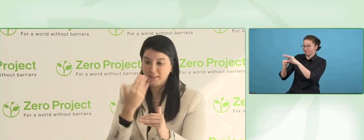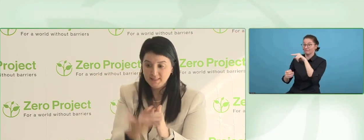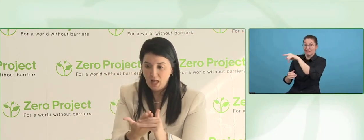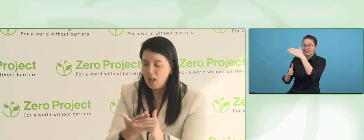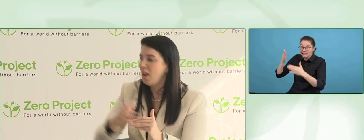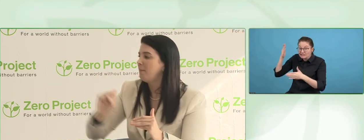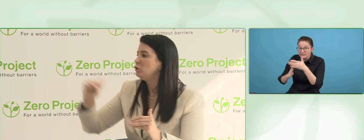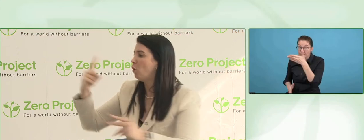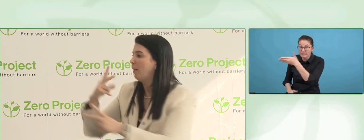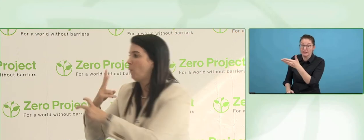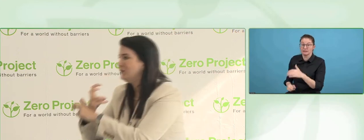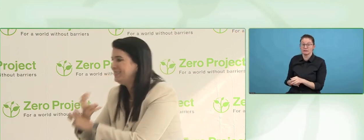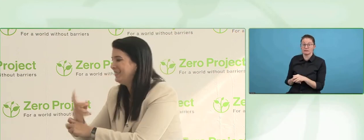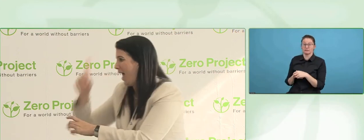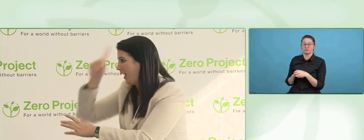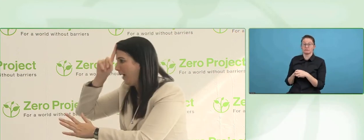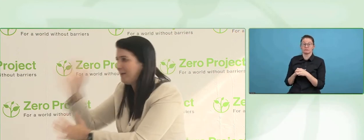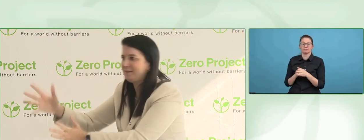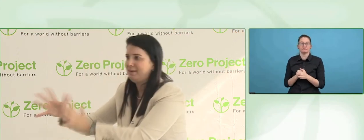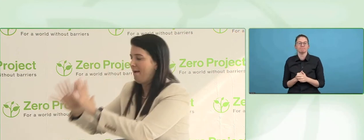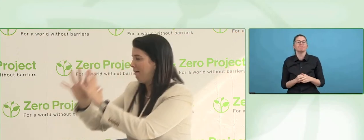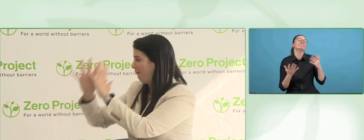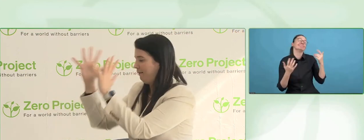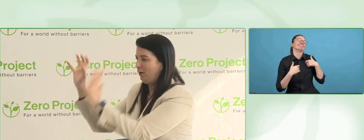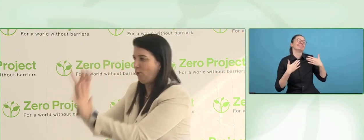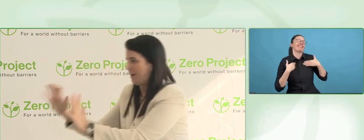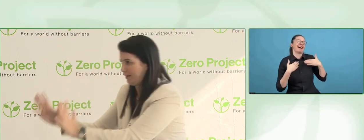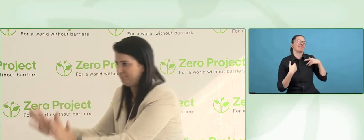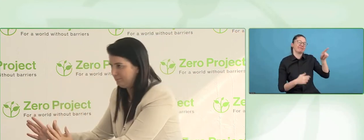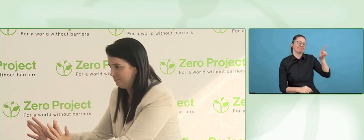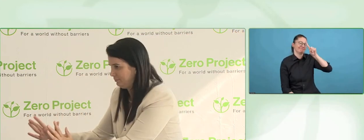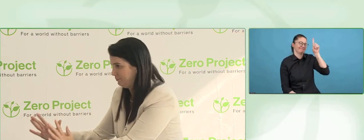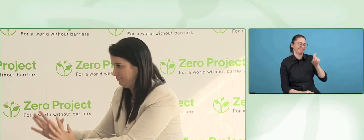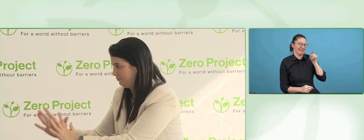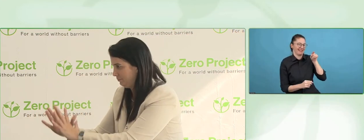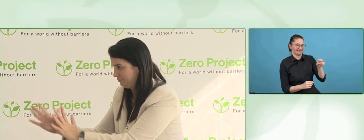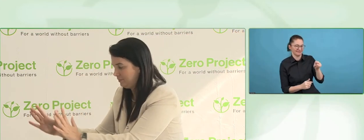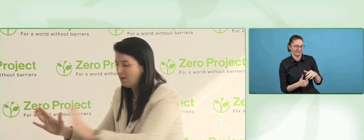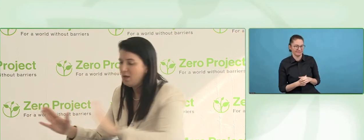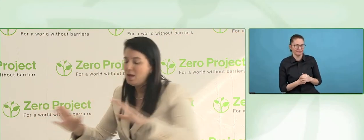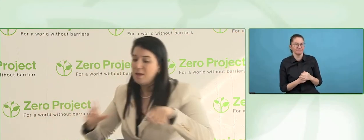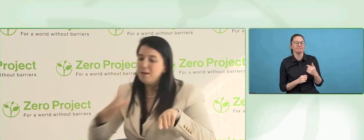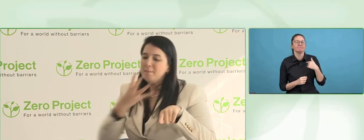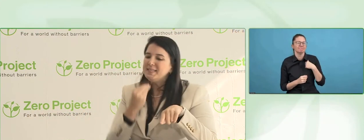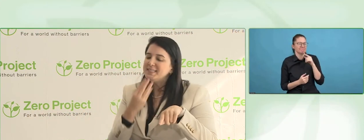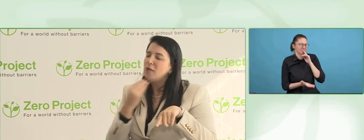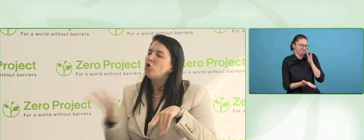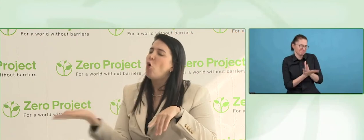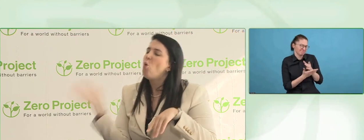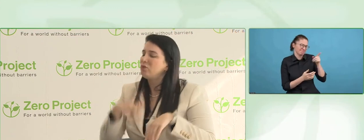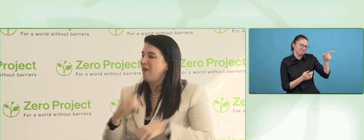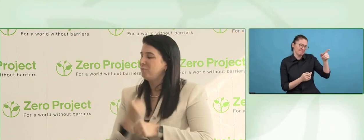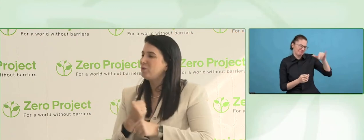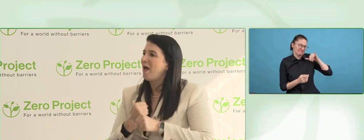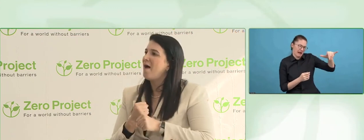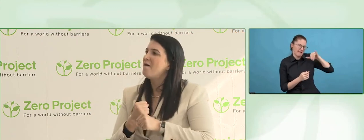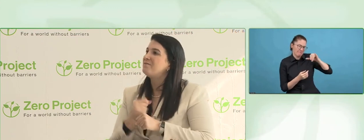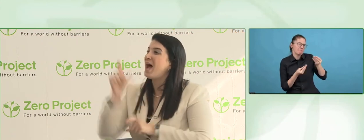In Israel, there is accessibility, but it is different, we have a lot